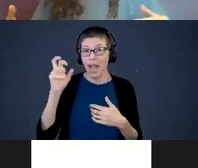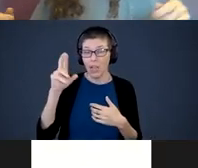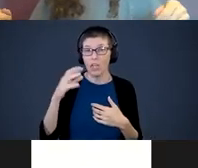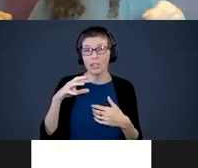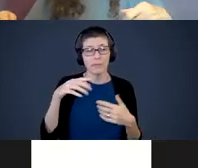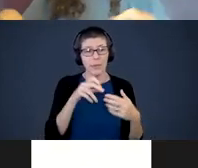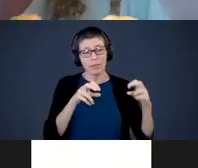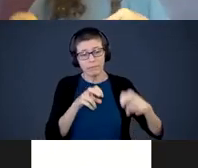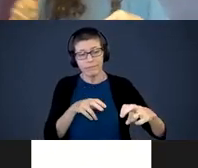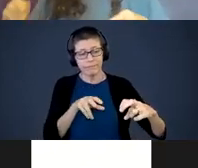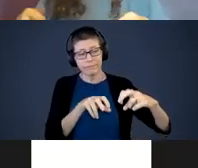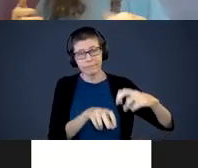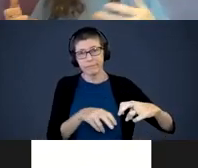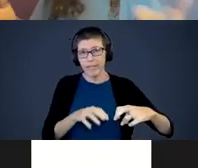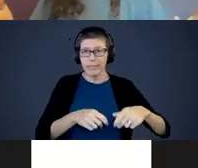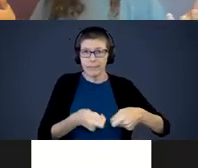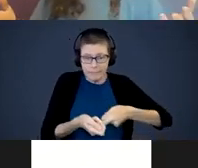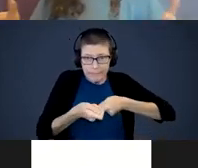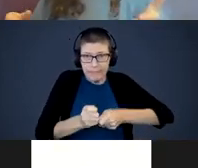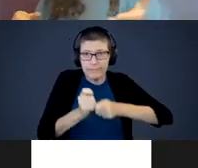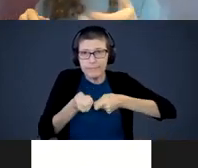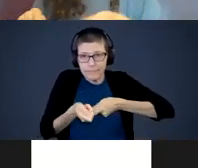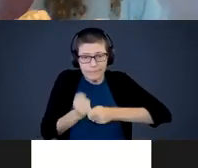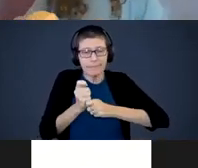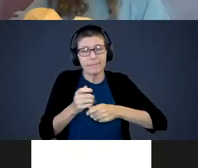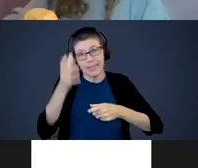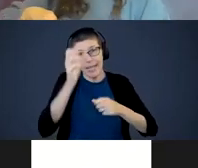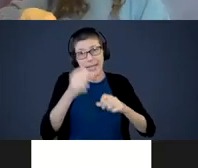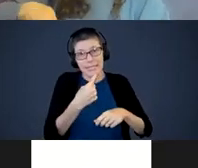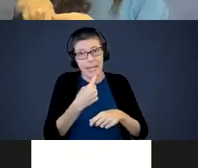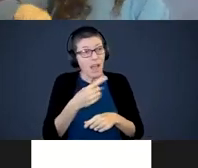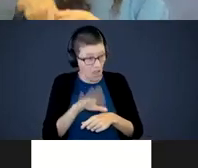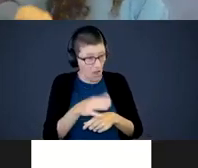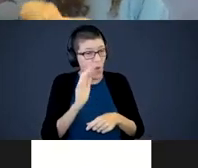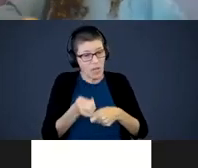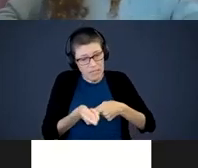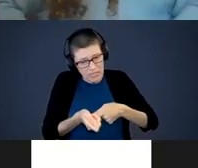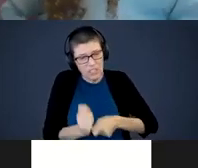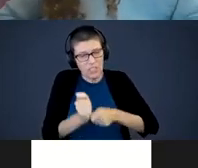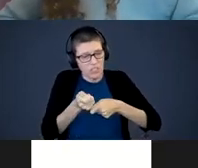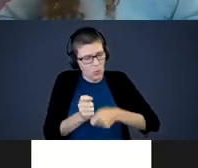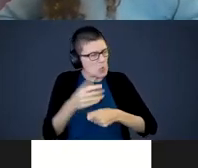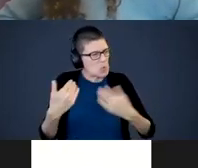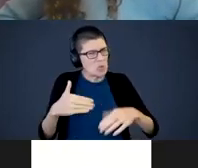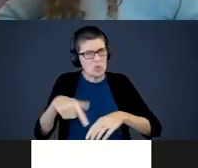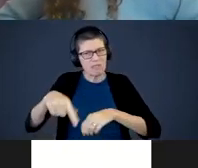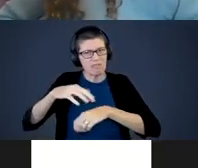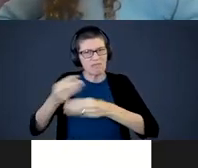a chair and dig with you. Dad can say, “We are going dig. This dirt is so hard. I wonder what